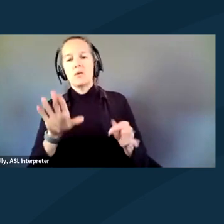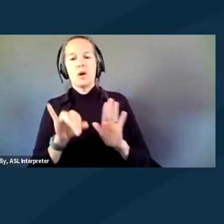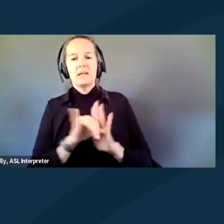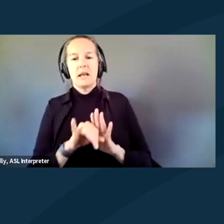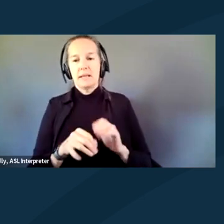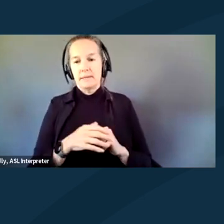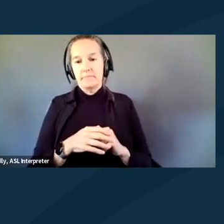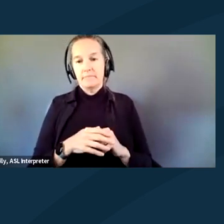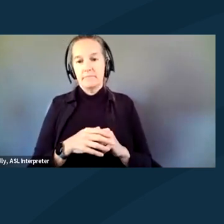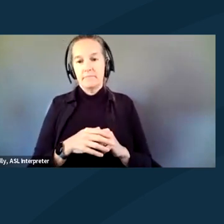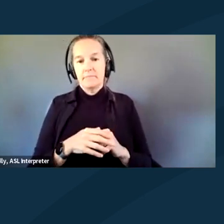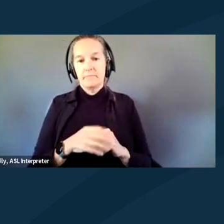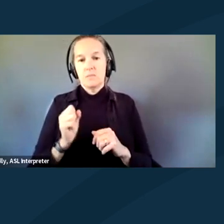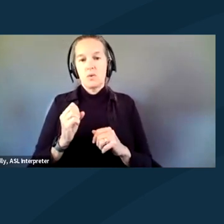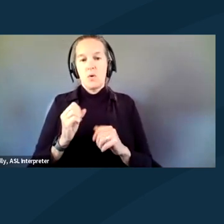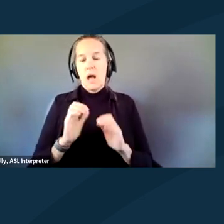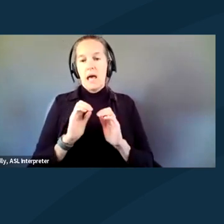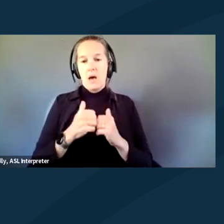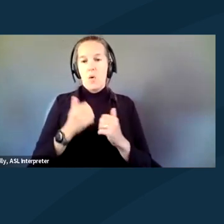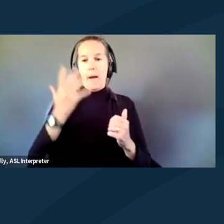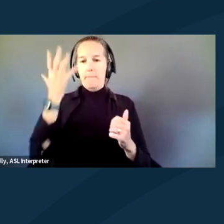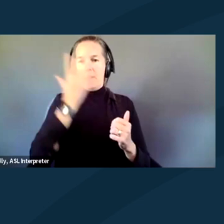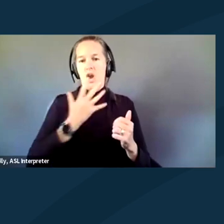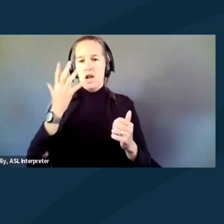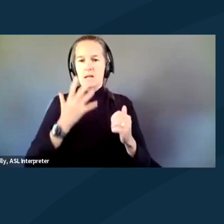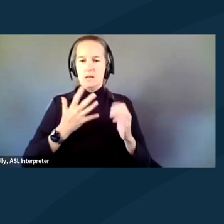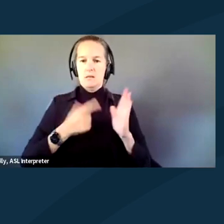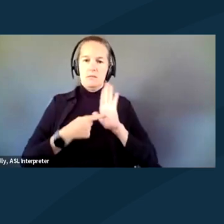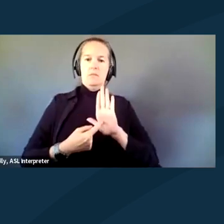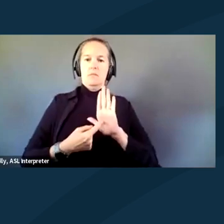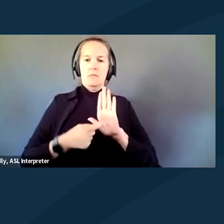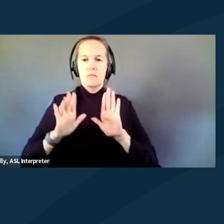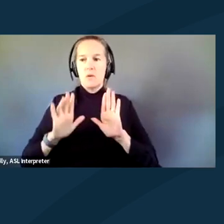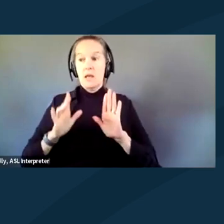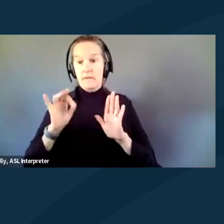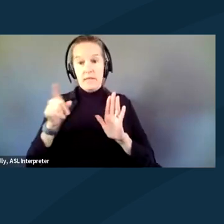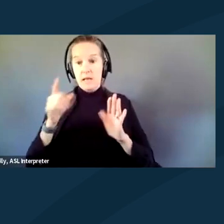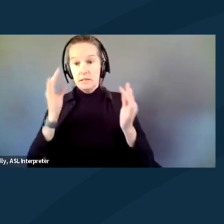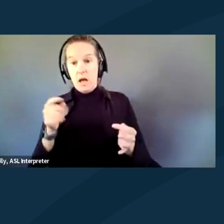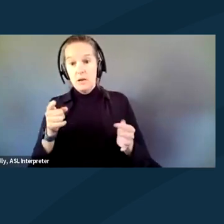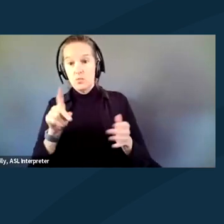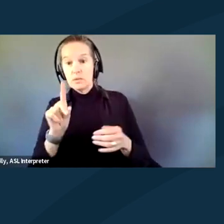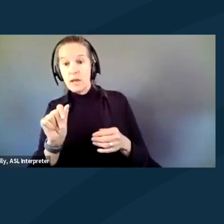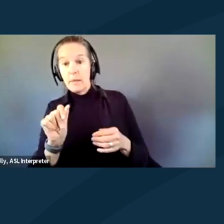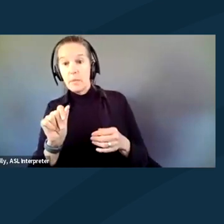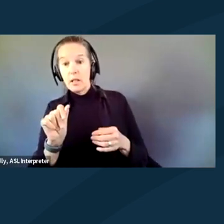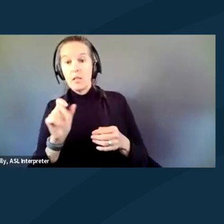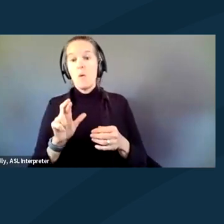So how apparent whether they decide you're disabled or whatever your identities are